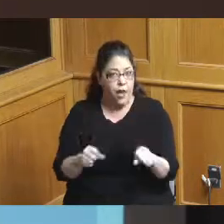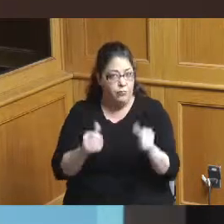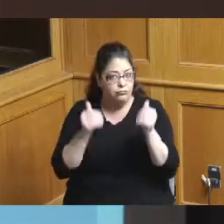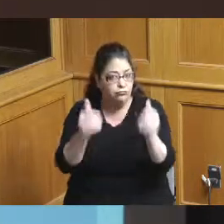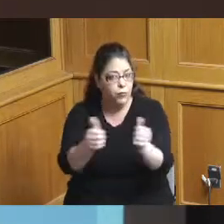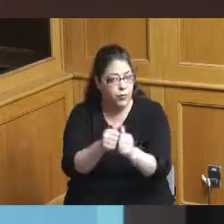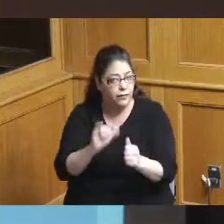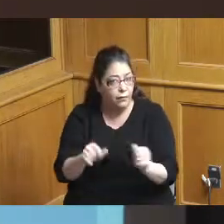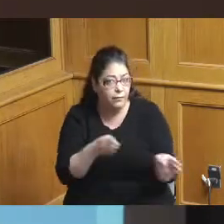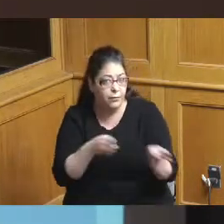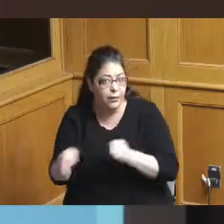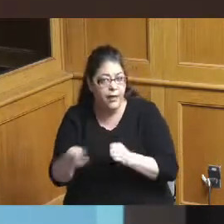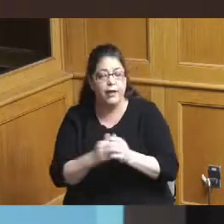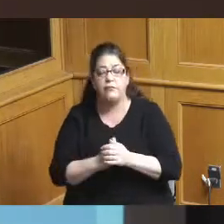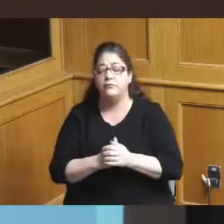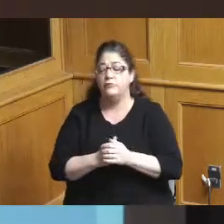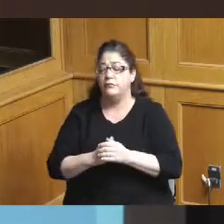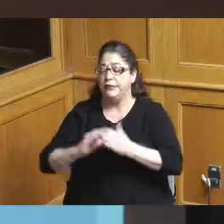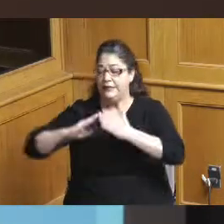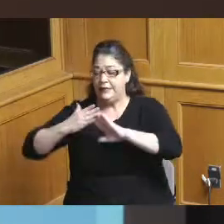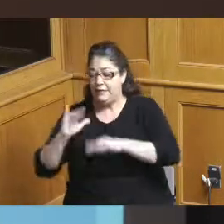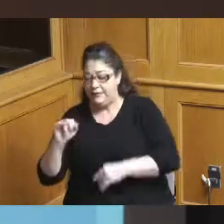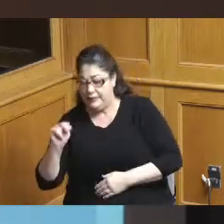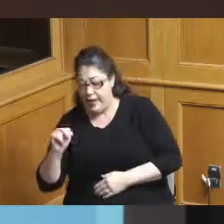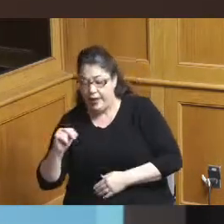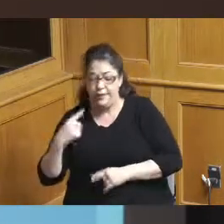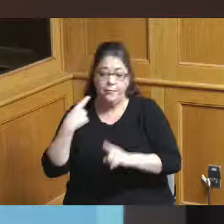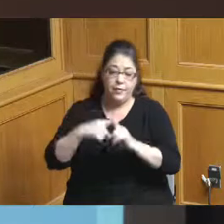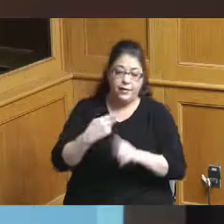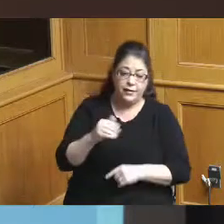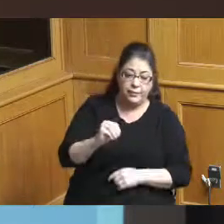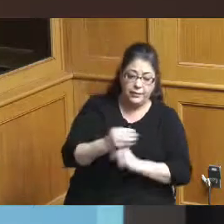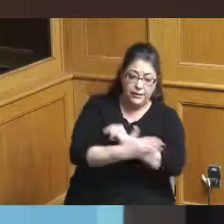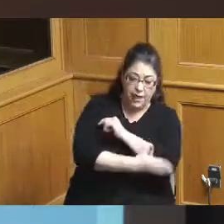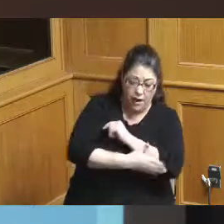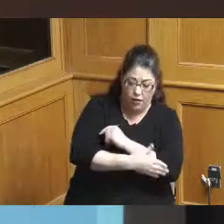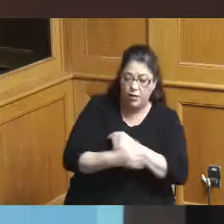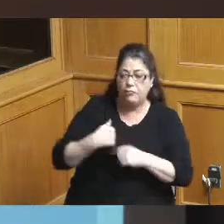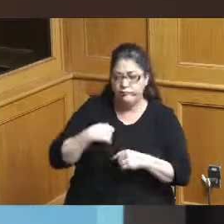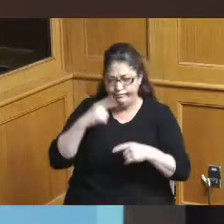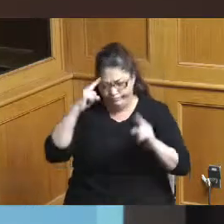county and the city have talked about the need for coordinated planning on this to number one pursue